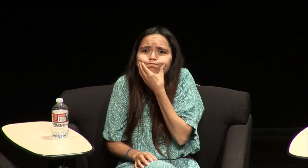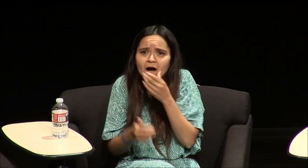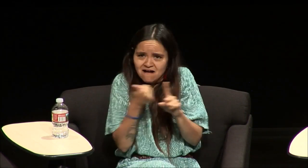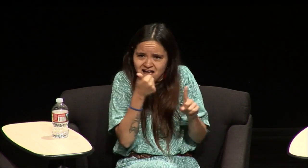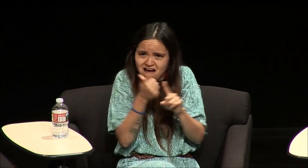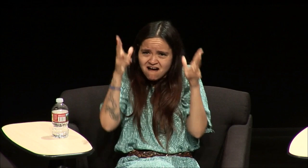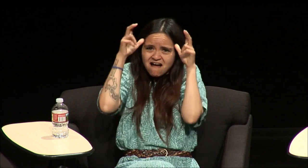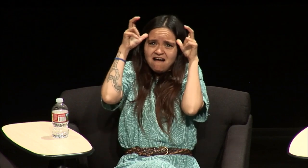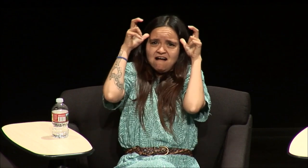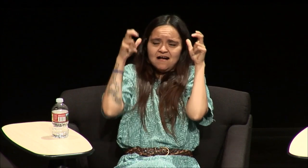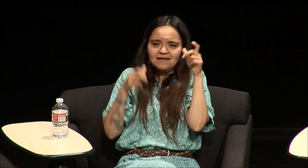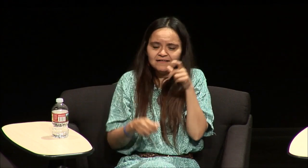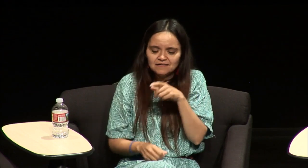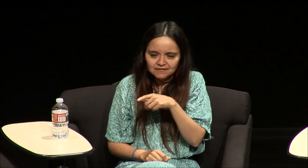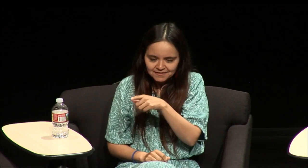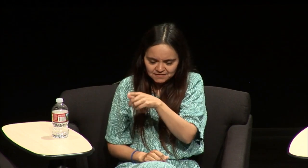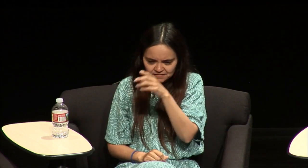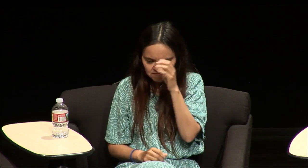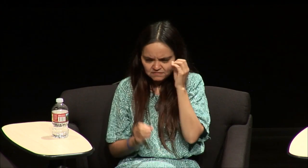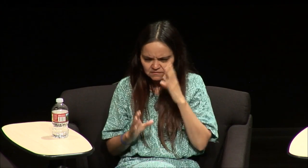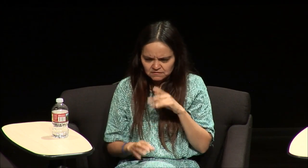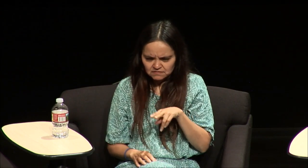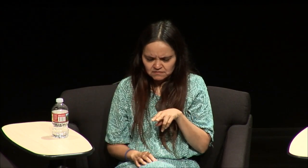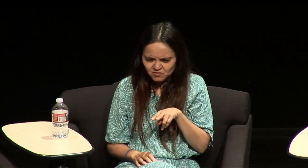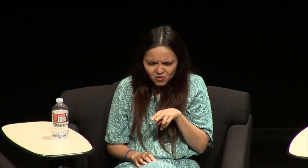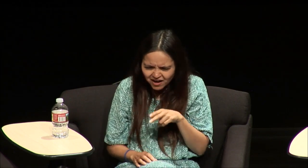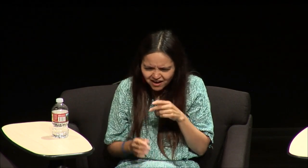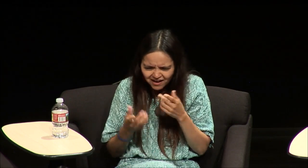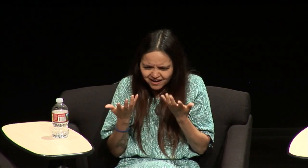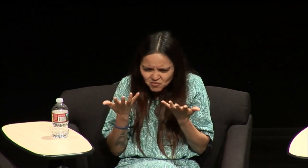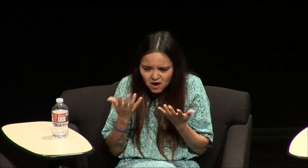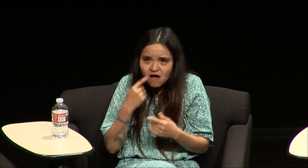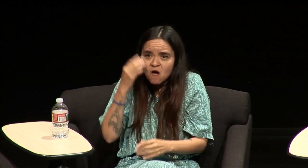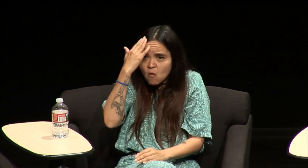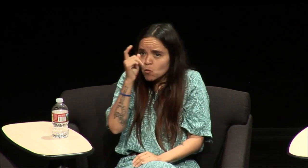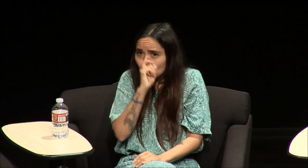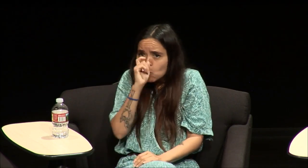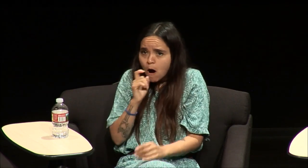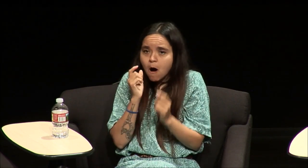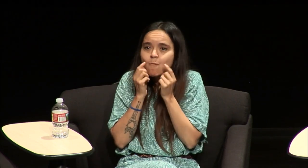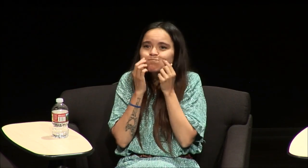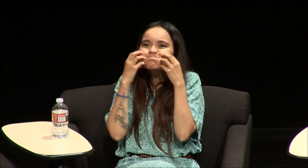this the devil the and my teacher is like what are you even signing about the